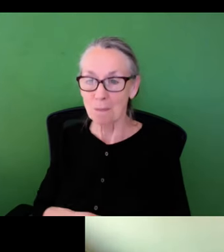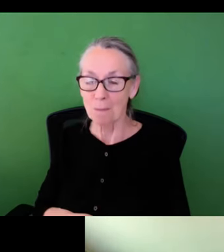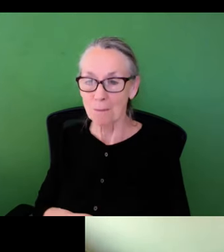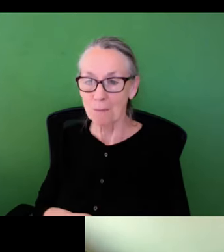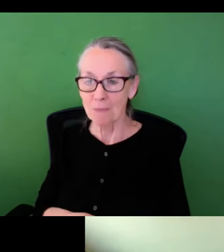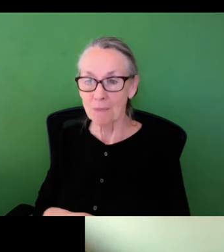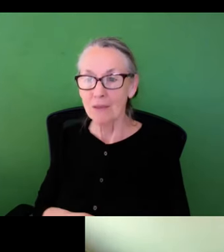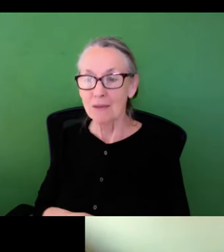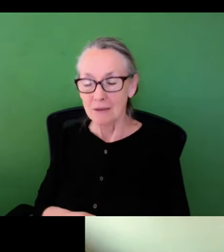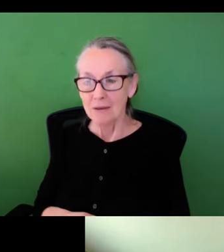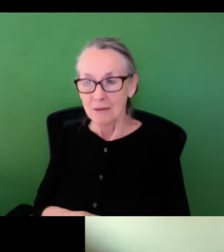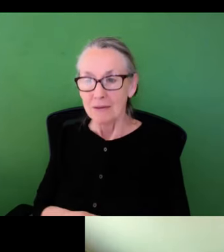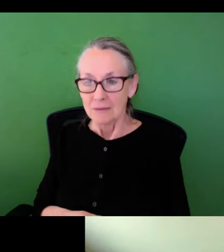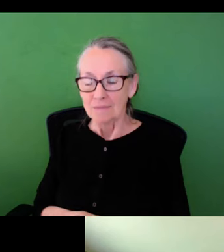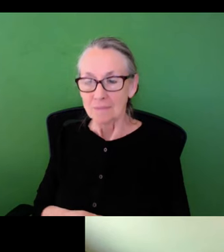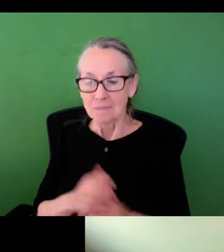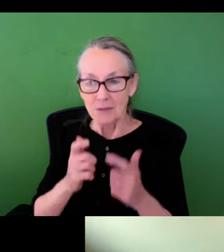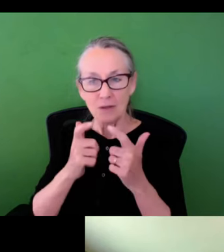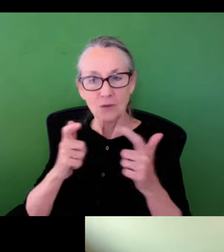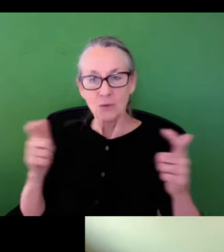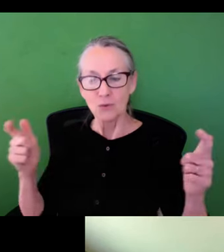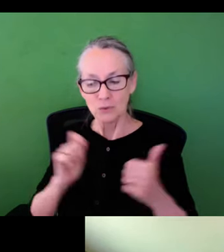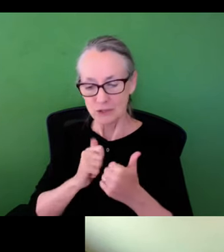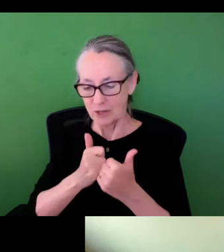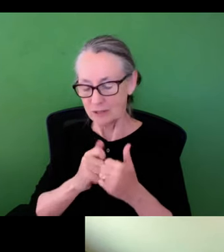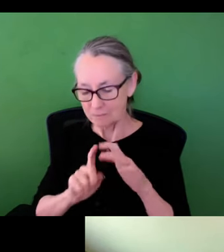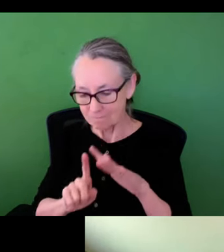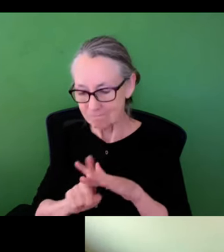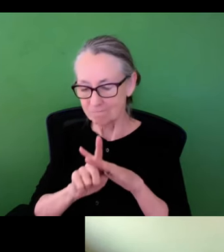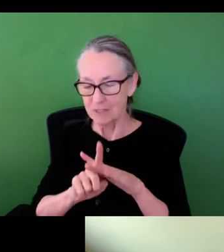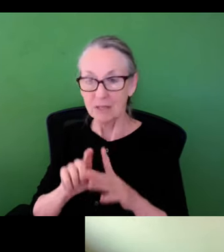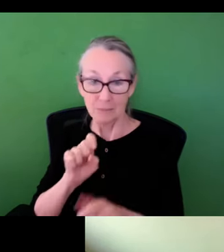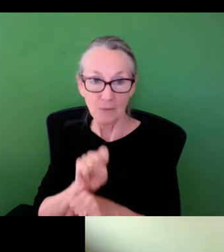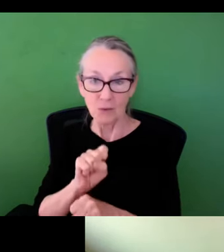two questions. >> DR. MARCCUS HENDRICKS: That's a very good question and a huge